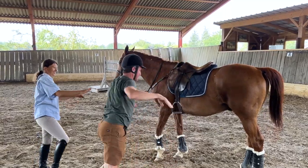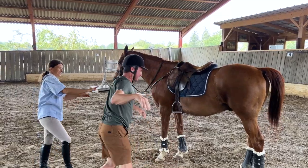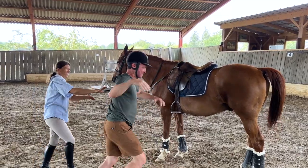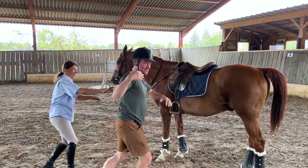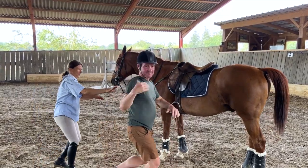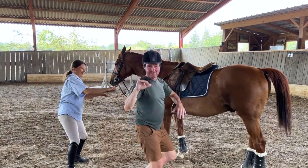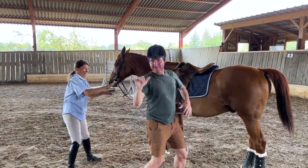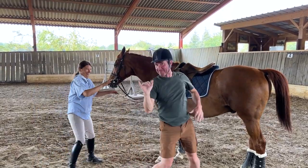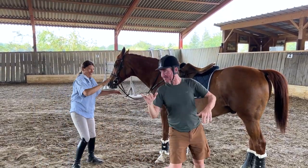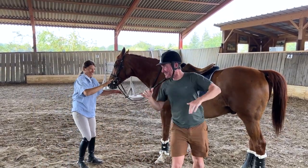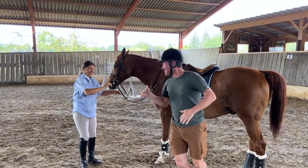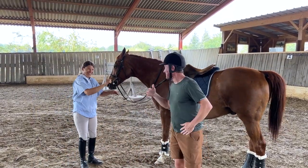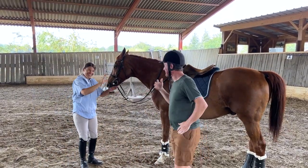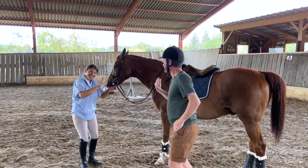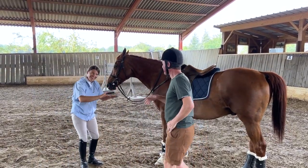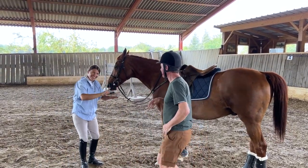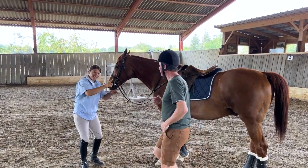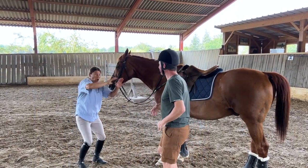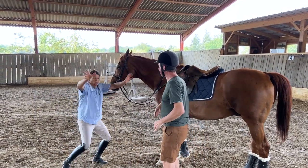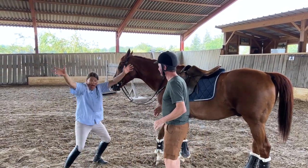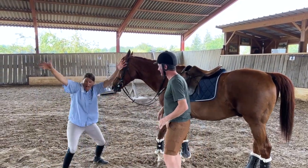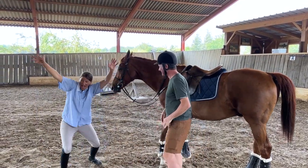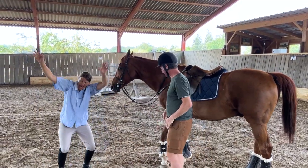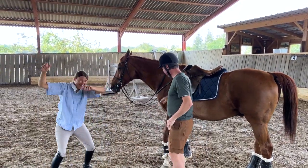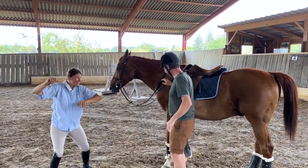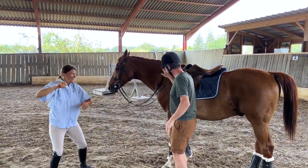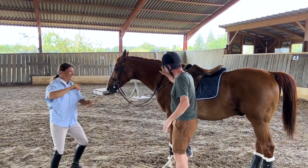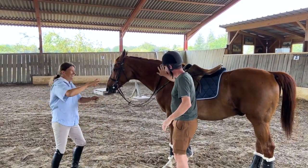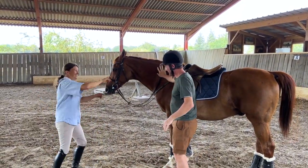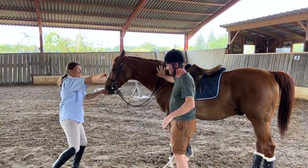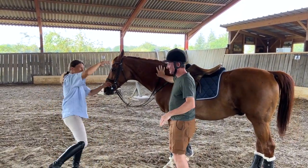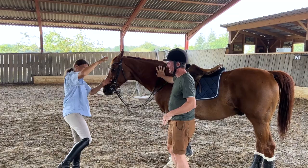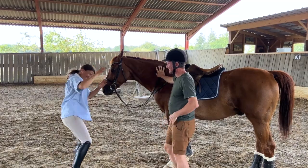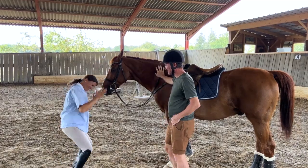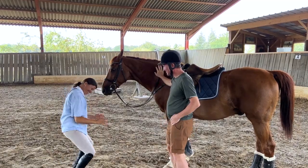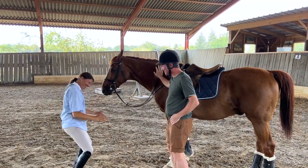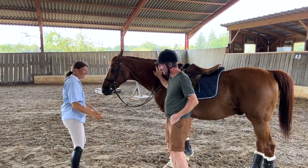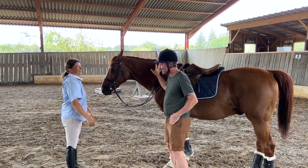Phew!! Nice and calm is the best way!